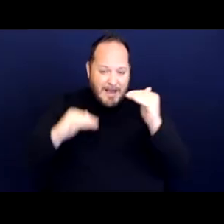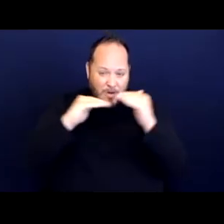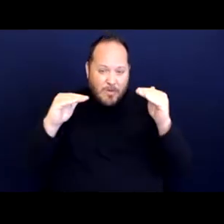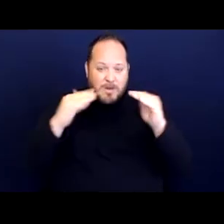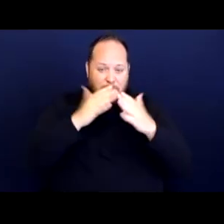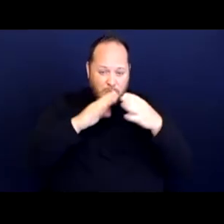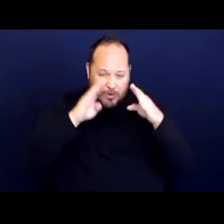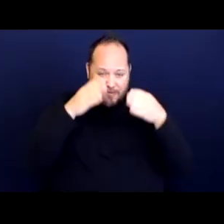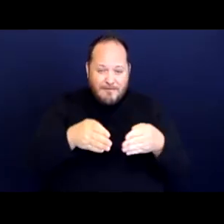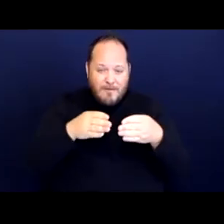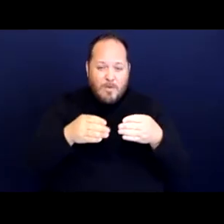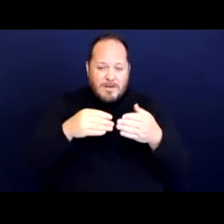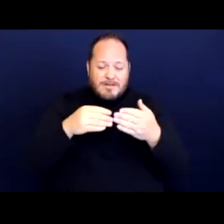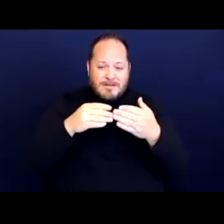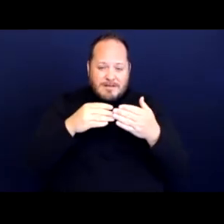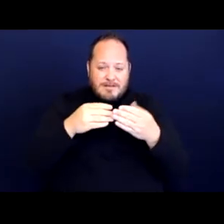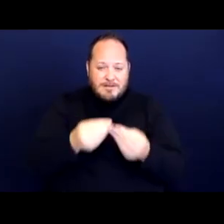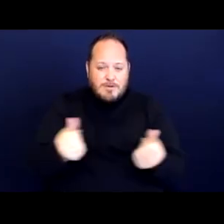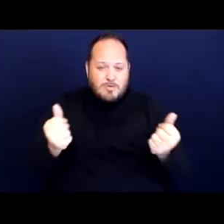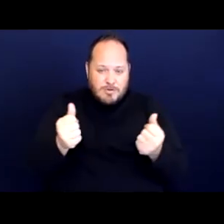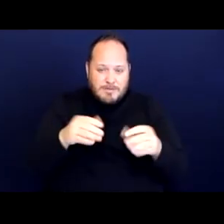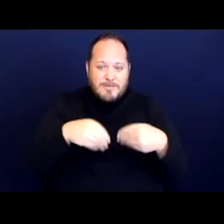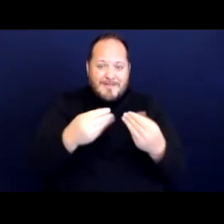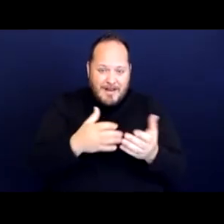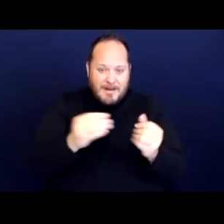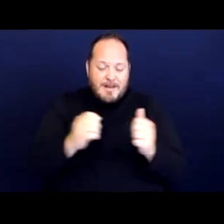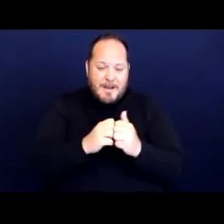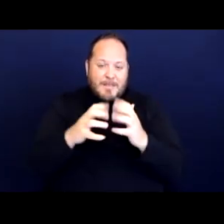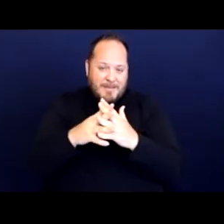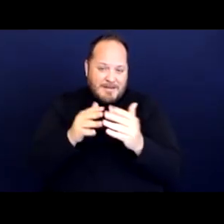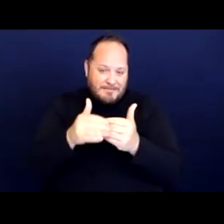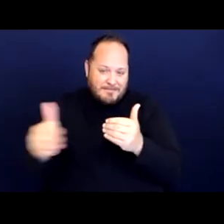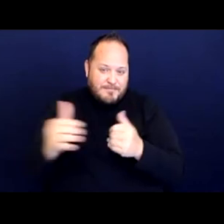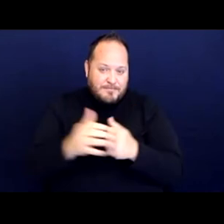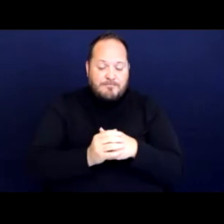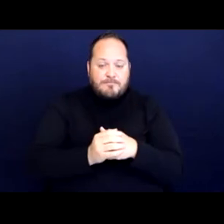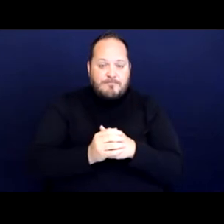And with that being said, historically there have been a number of factors